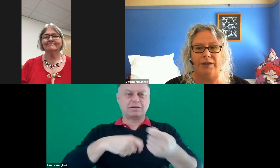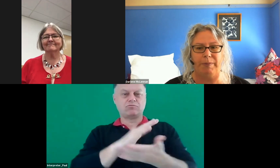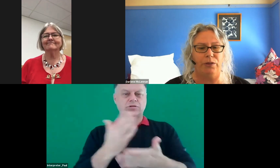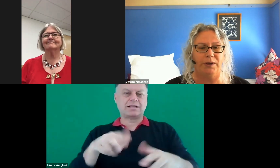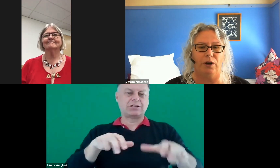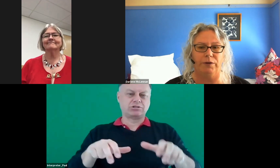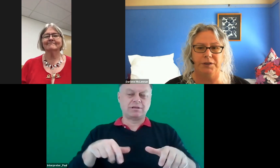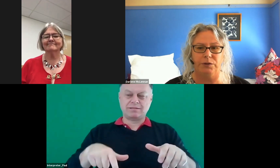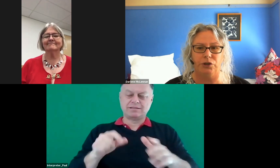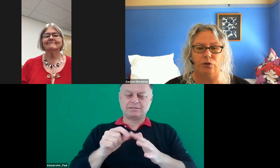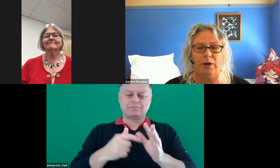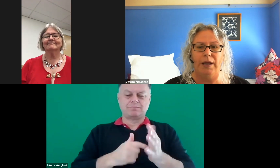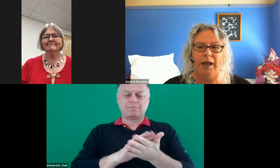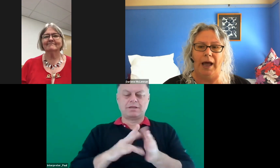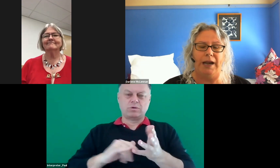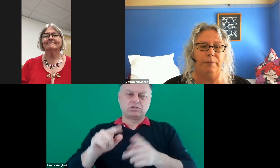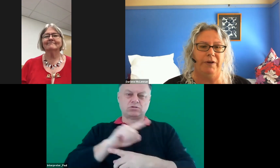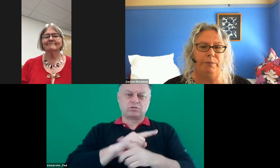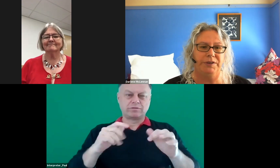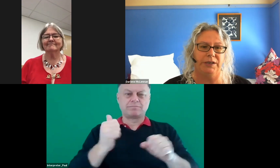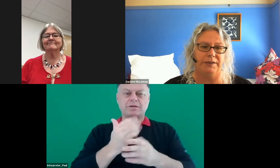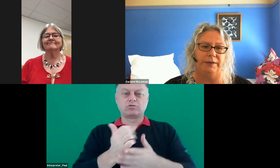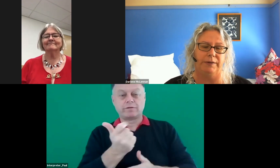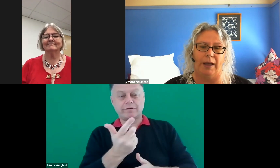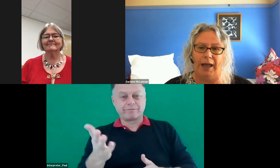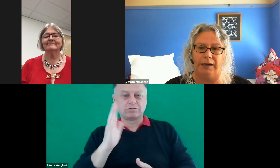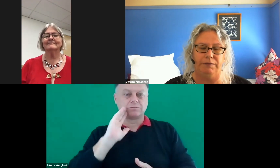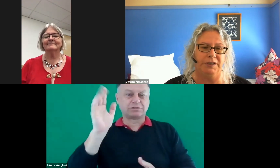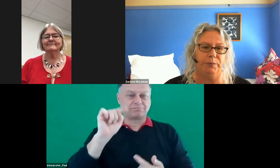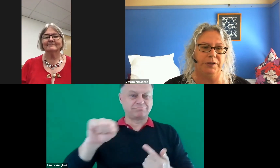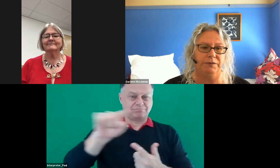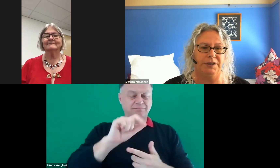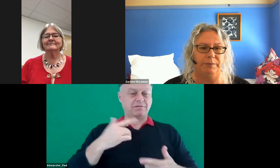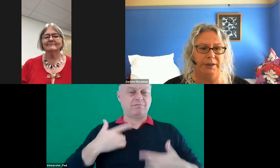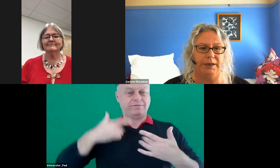this Pathways conference to ensure a number of our presenters had a lived experience of disability.